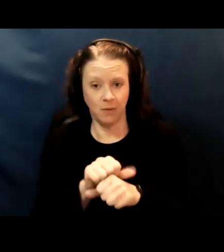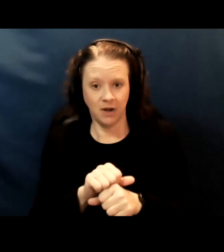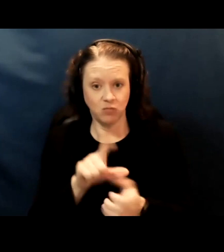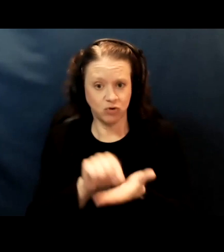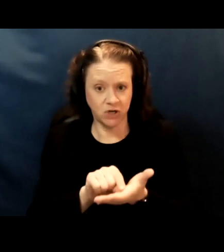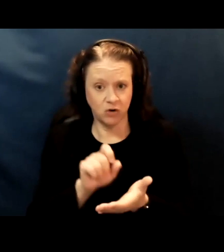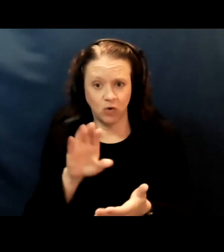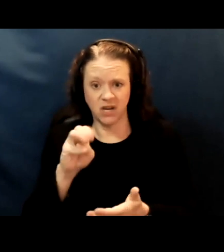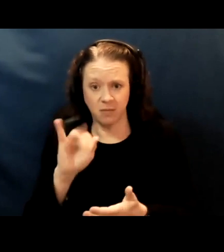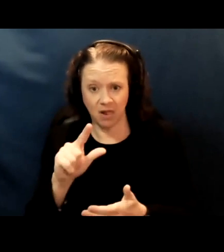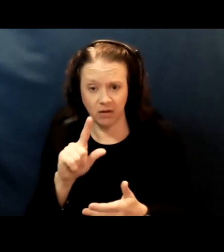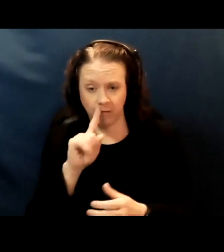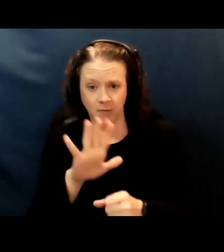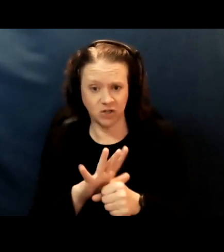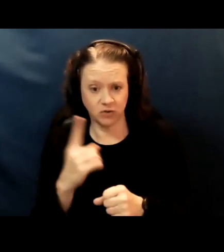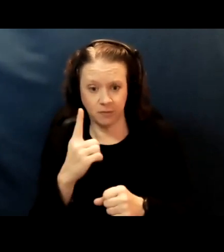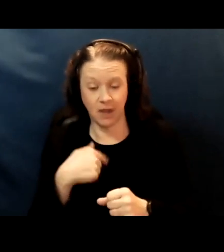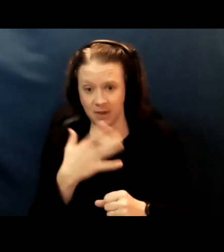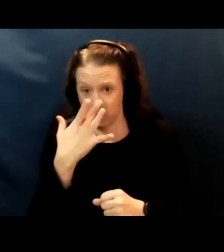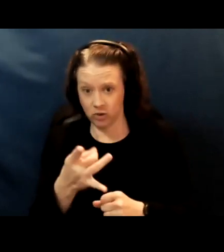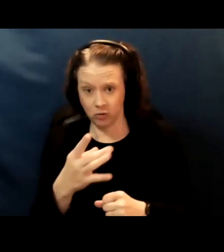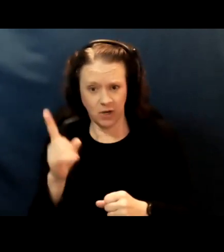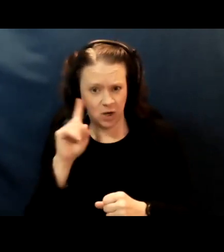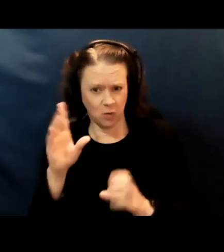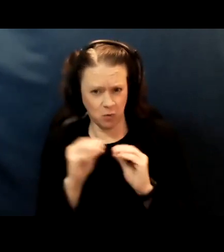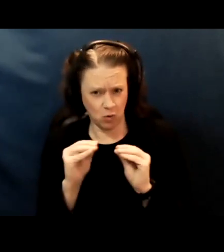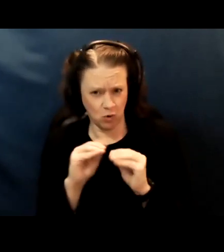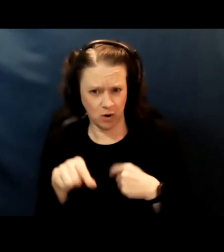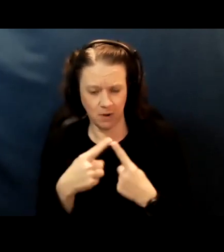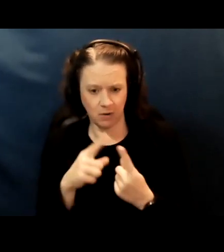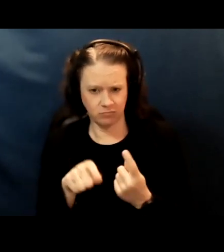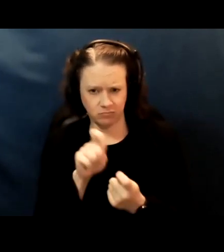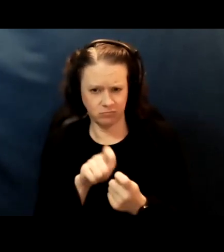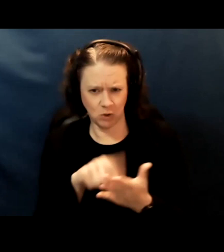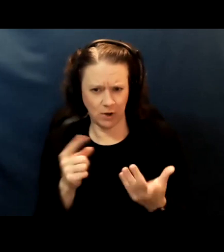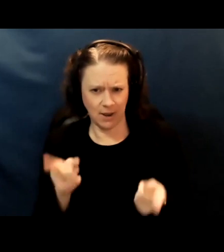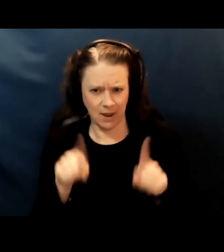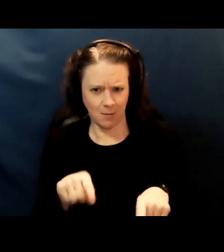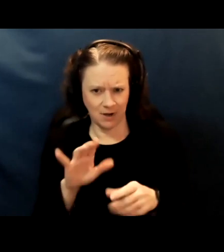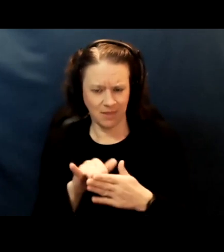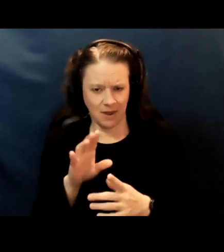So, I'd be interested to hear more about what exactly happened in that situation.